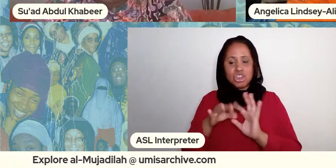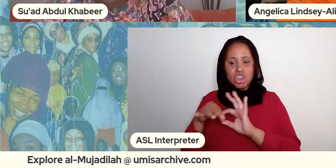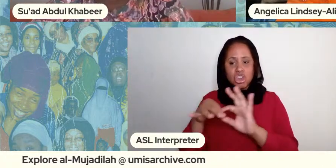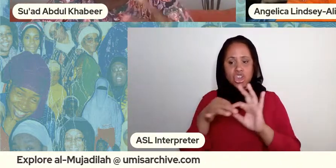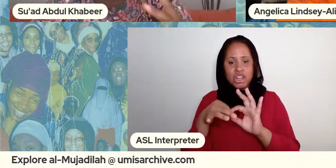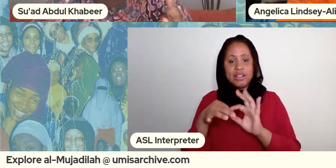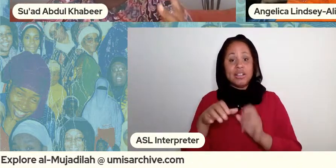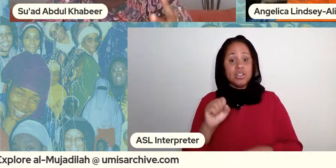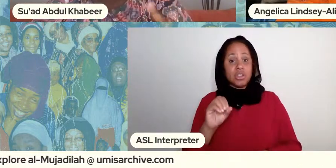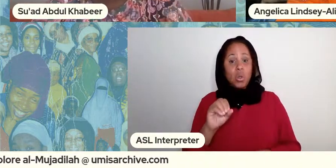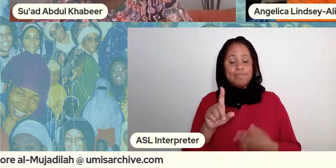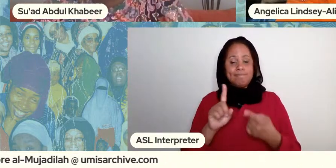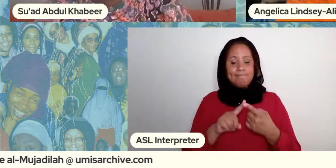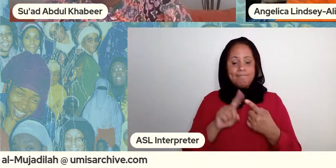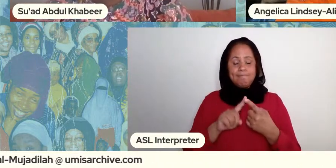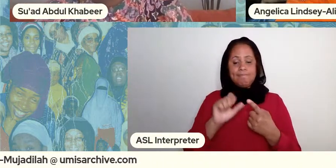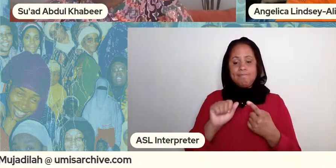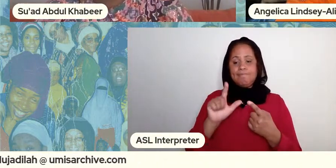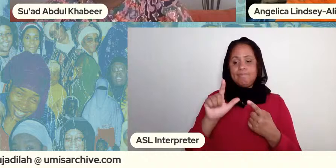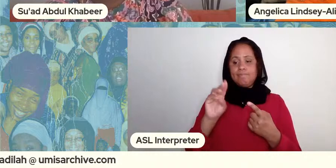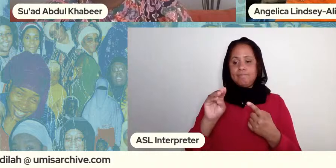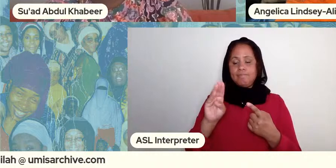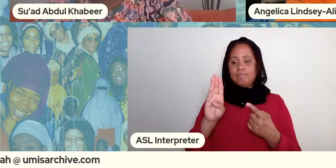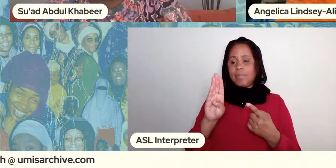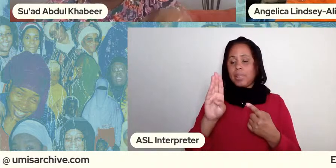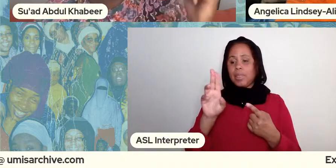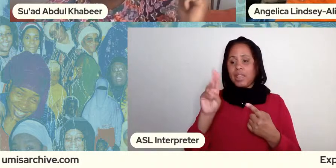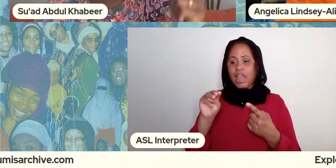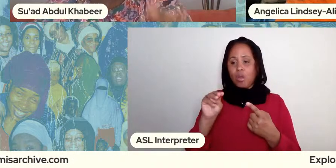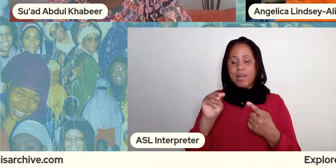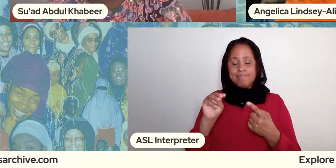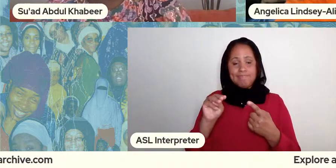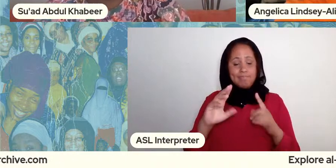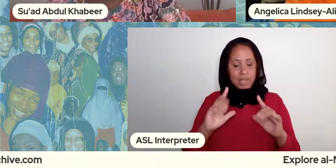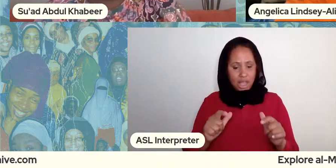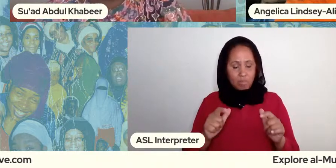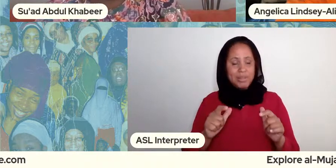the collection called cistern um that we're going to talk a little bit about um we're going to show